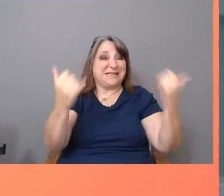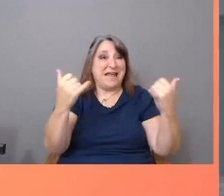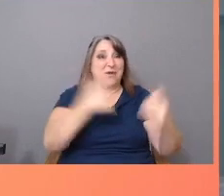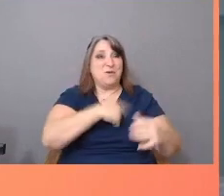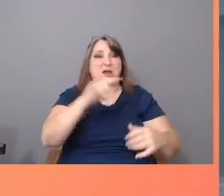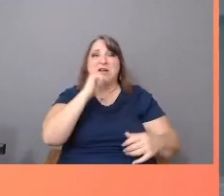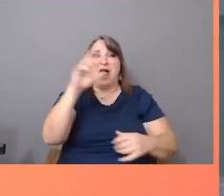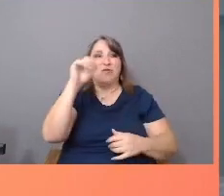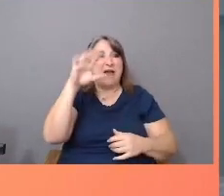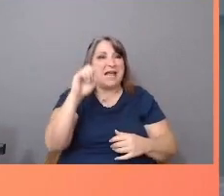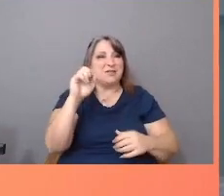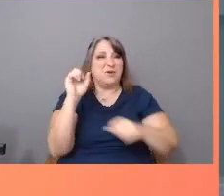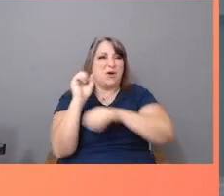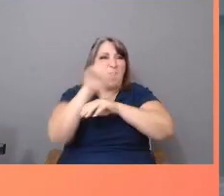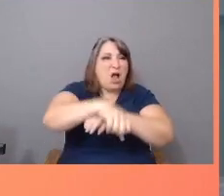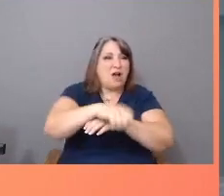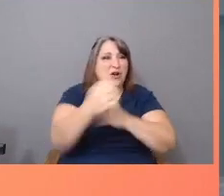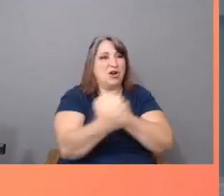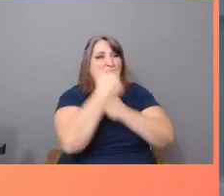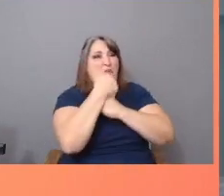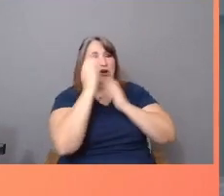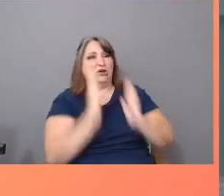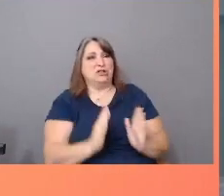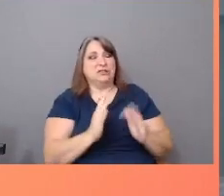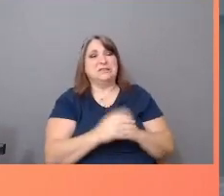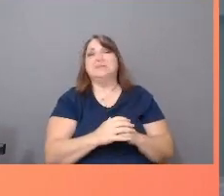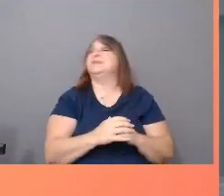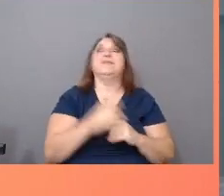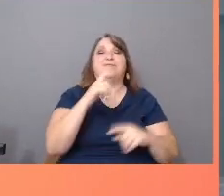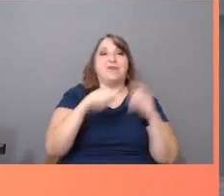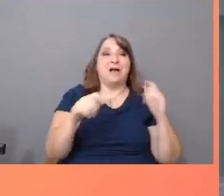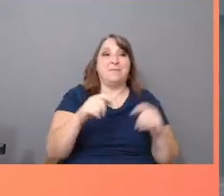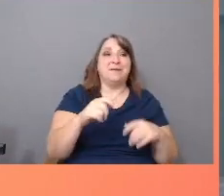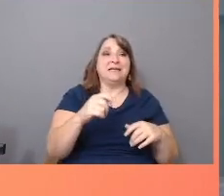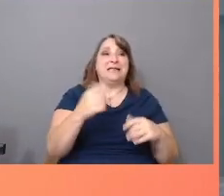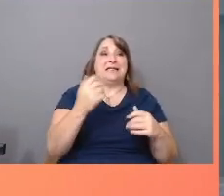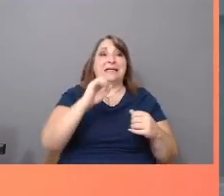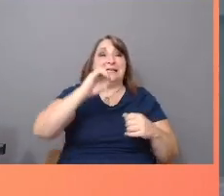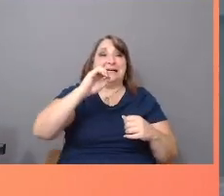from European White to Indigenous to Black, as well as all the other races and ethnicities